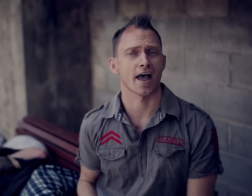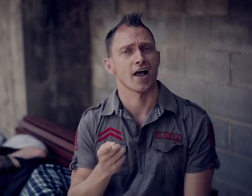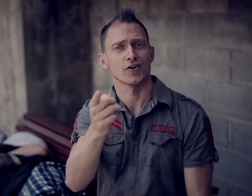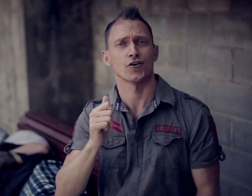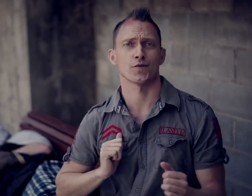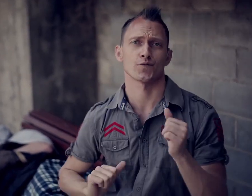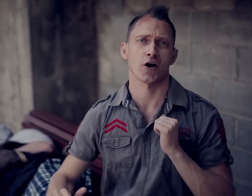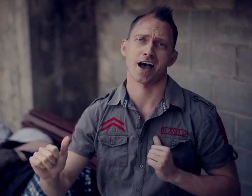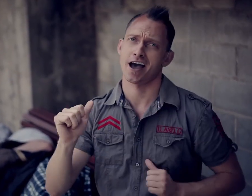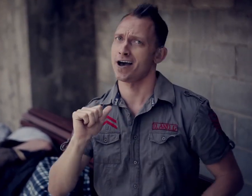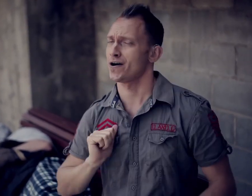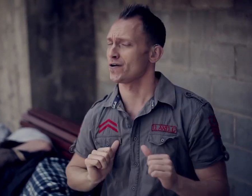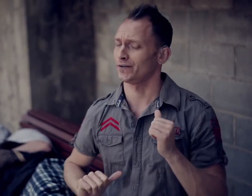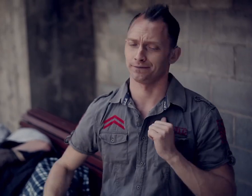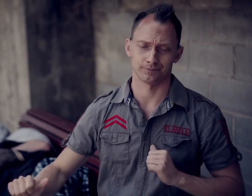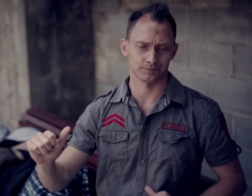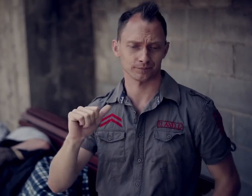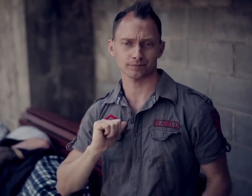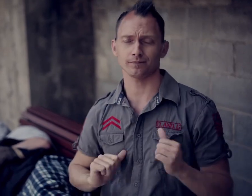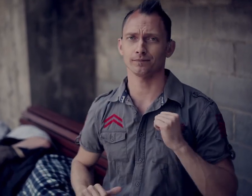Are you proud?